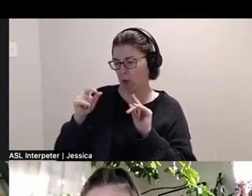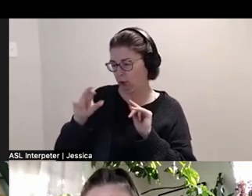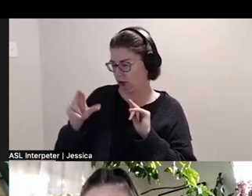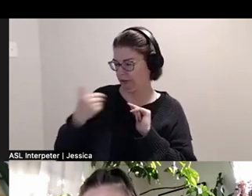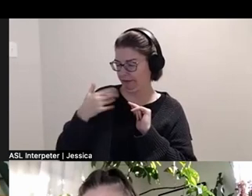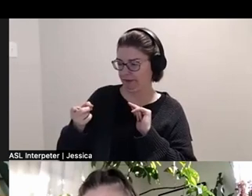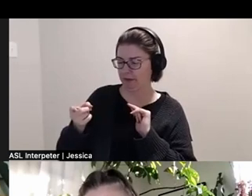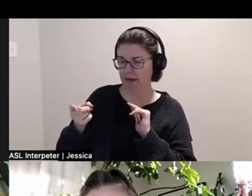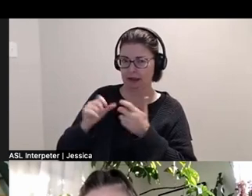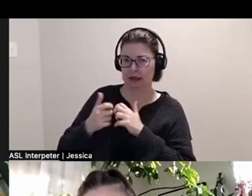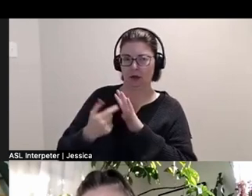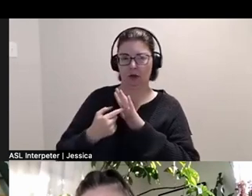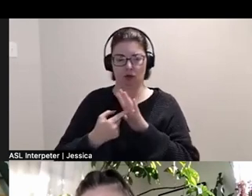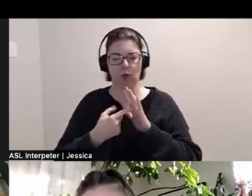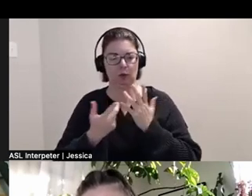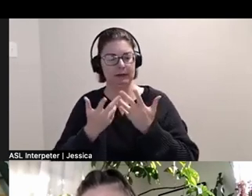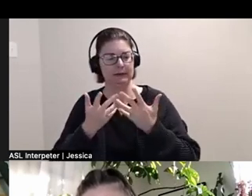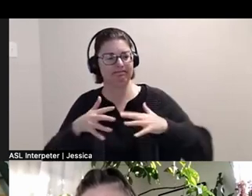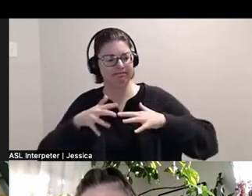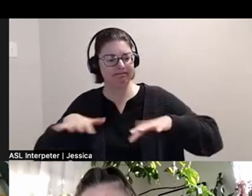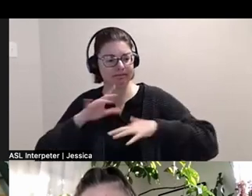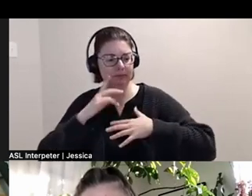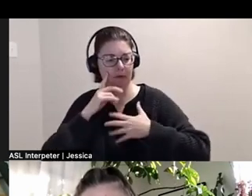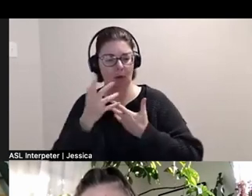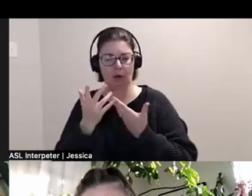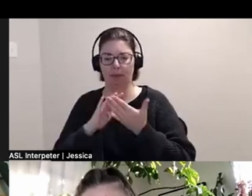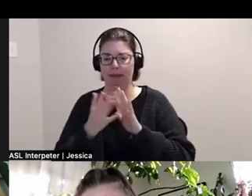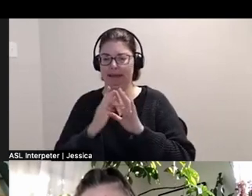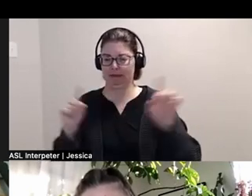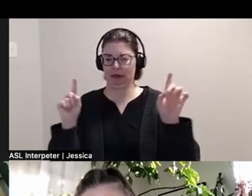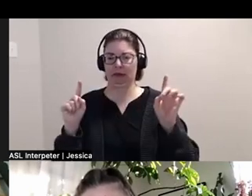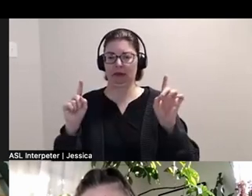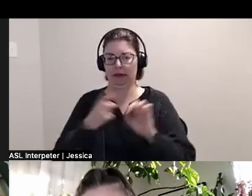and the ways that it kind of gives us space to be very differently than I think like Western architecture.